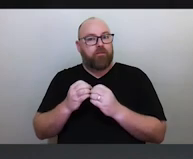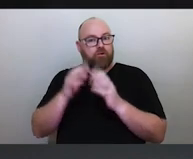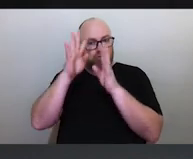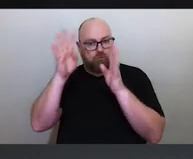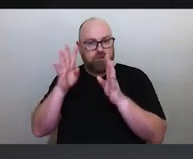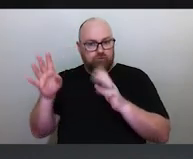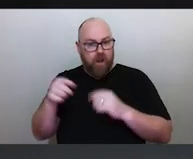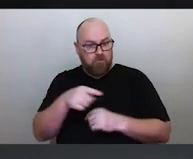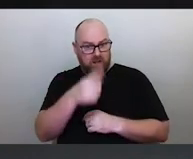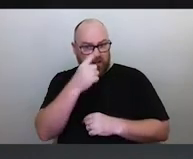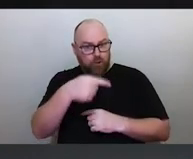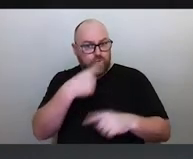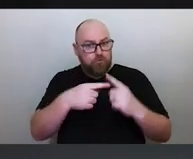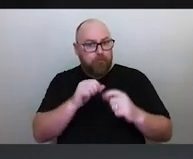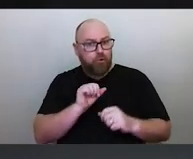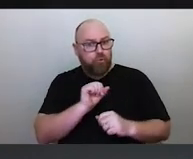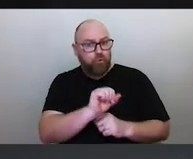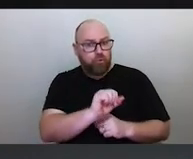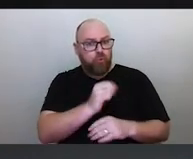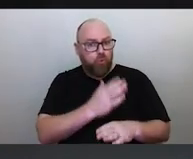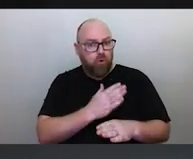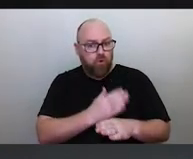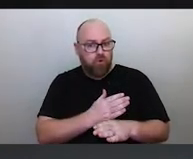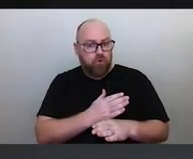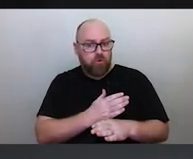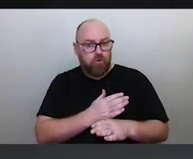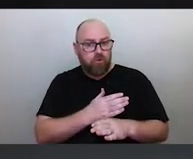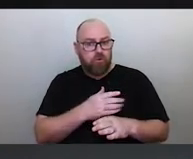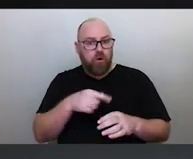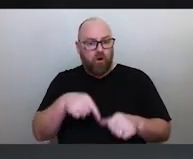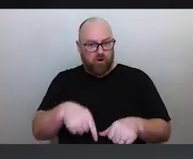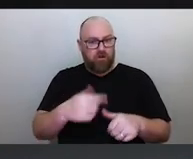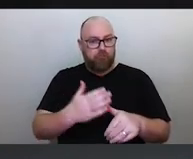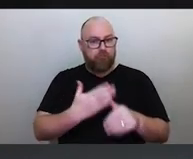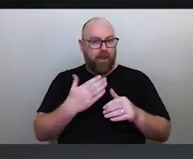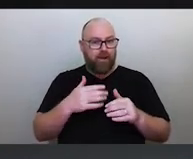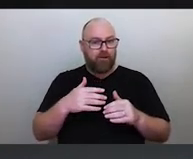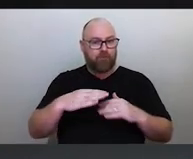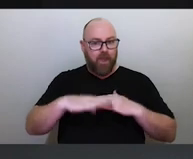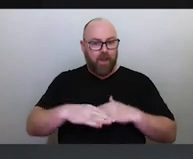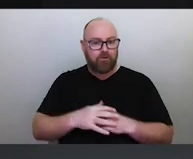would you like to tell us a little bit about astronomy on mainland Australia? Well, that's about